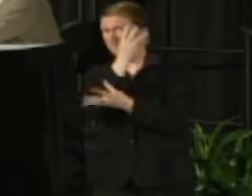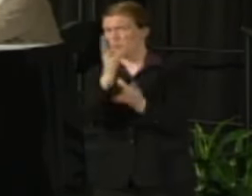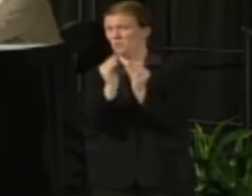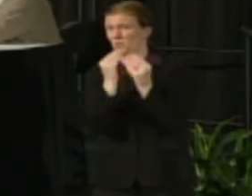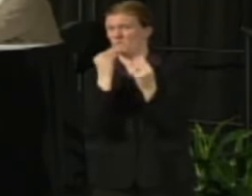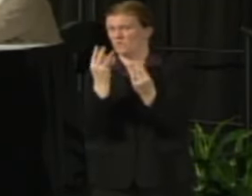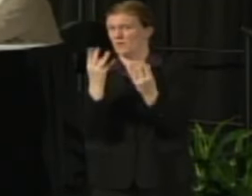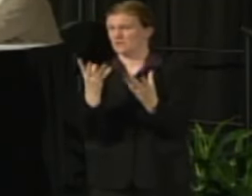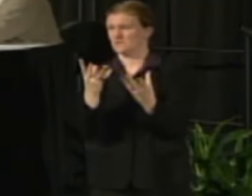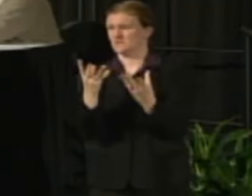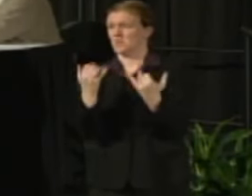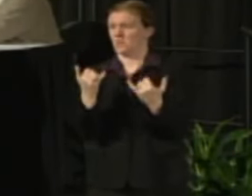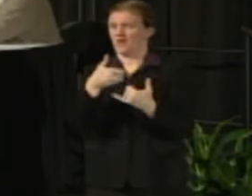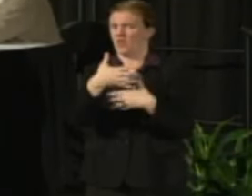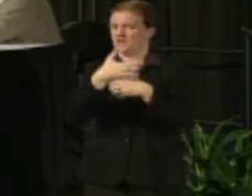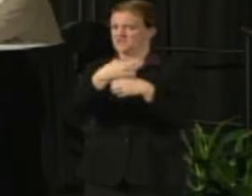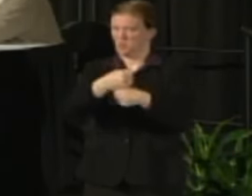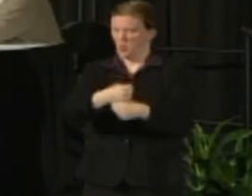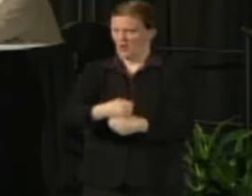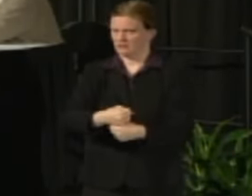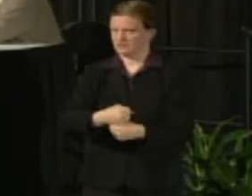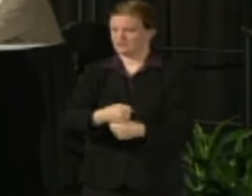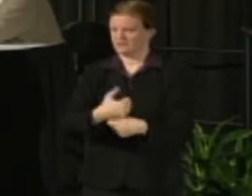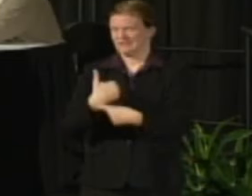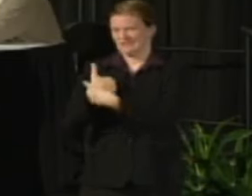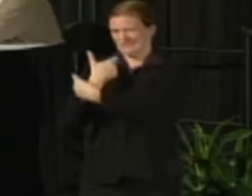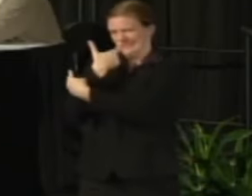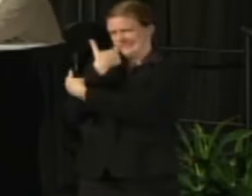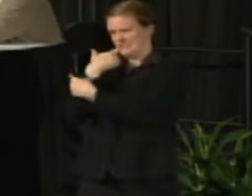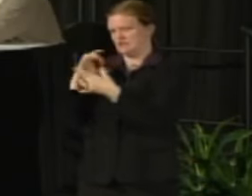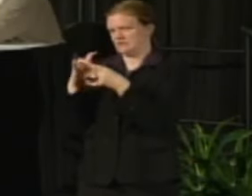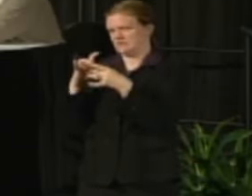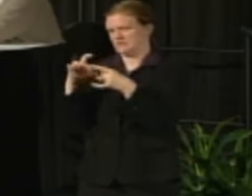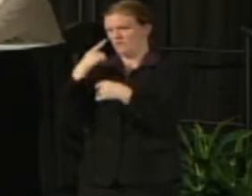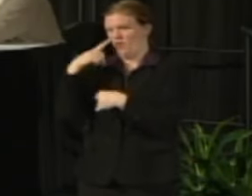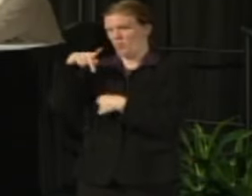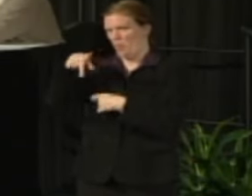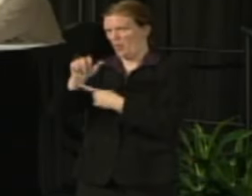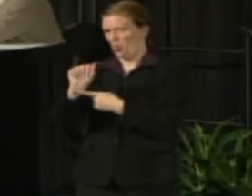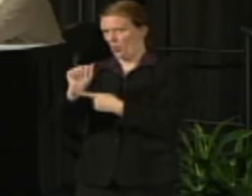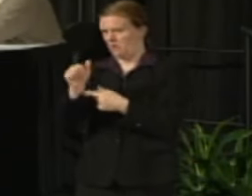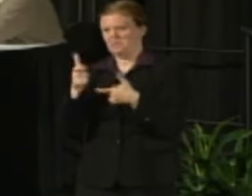up there now summarizes a lot of the things that she's covered so you can take a look at that immediately.